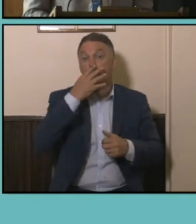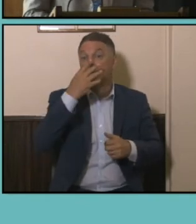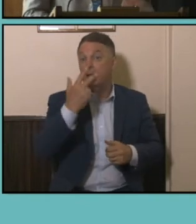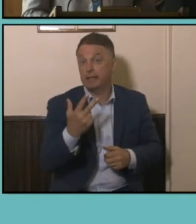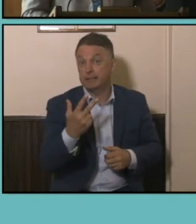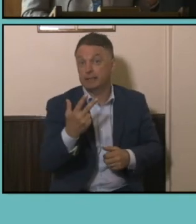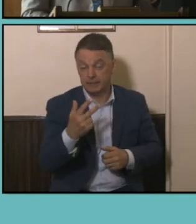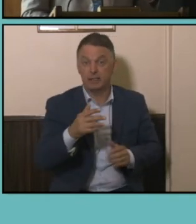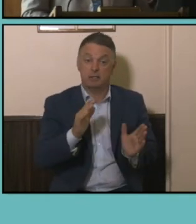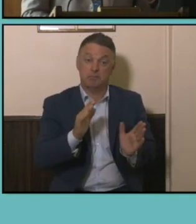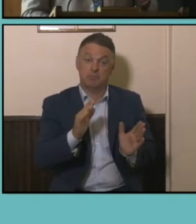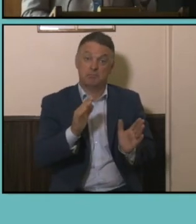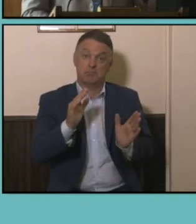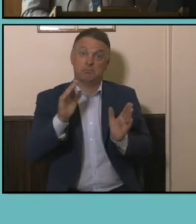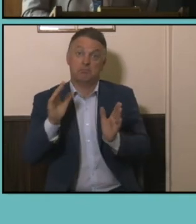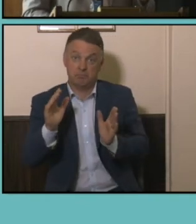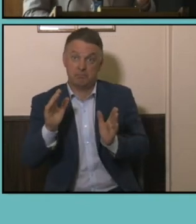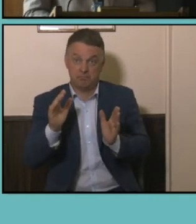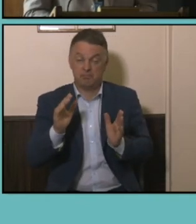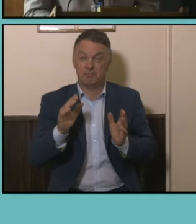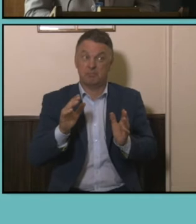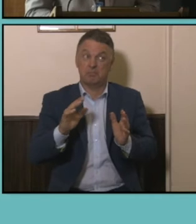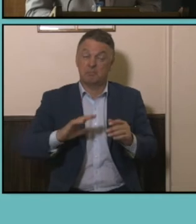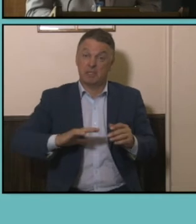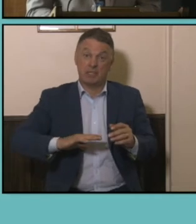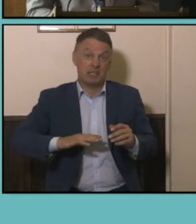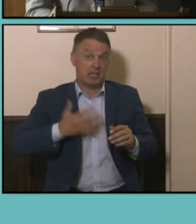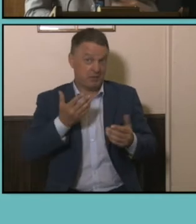then you can see, and this reinforces a point that the Bindi mentioned earlier